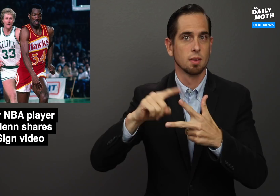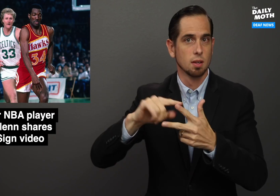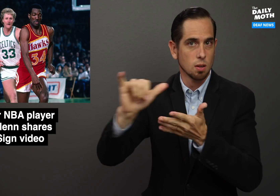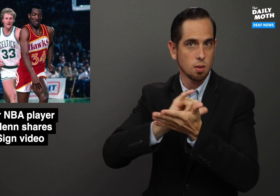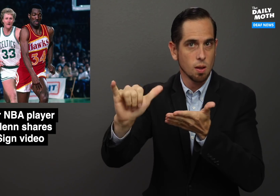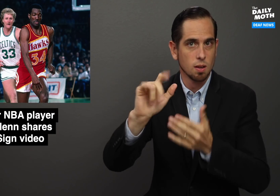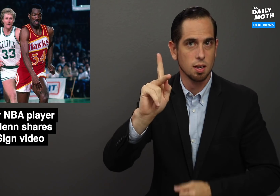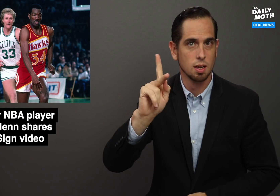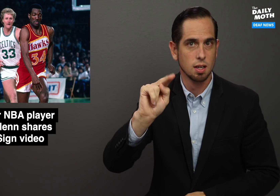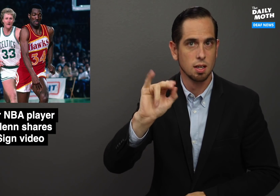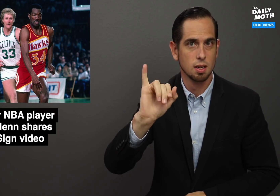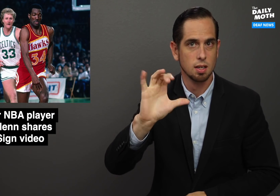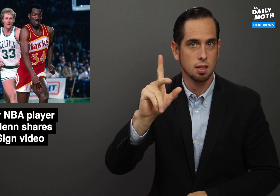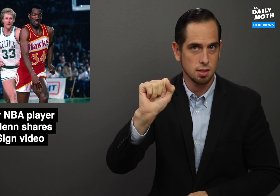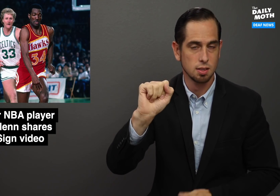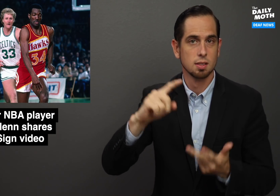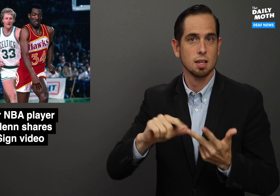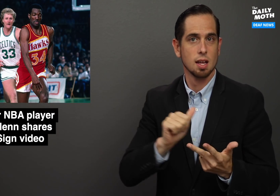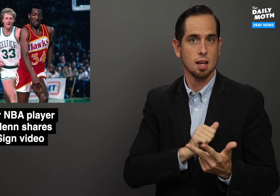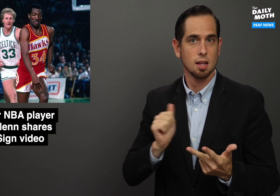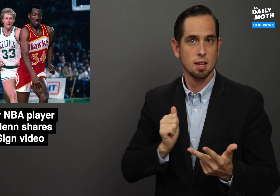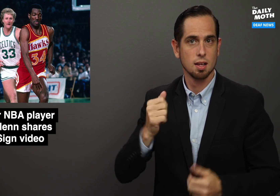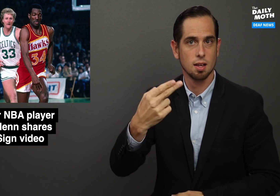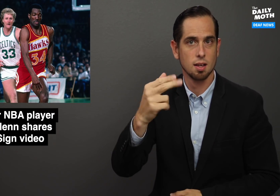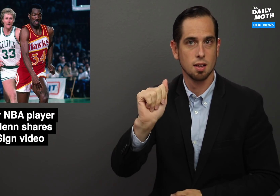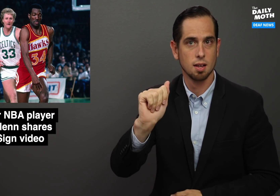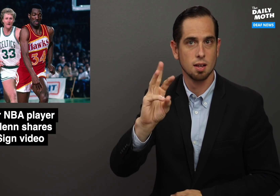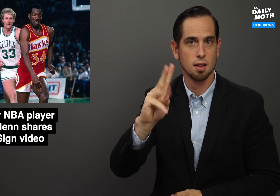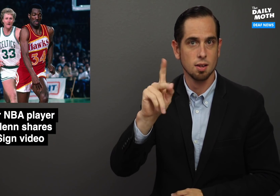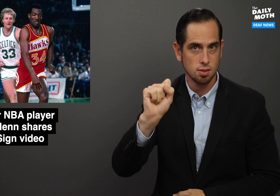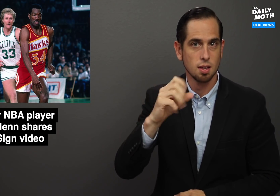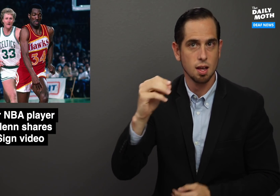the New York Knicks, the Atlanta Hawks,